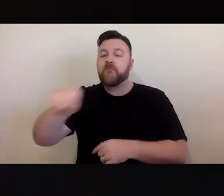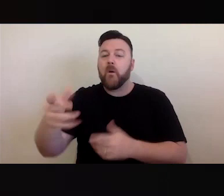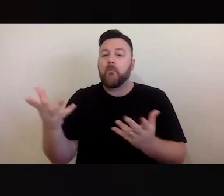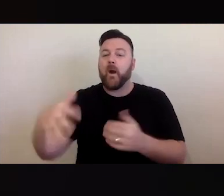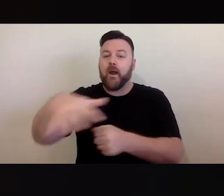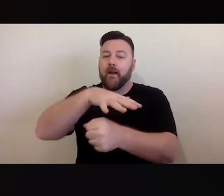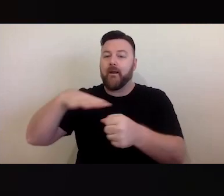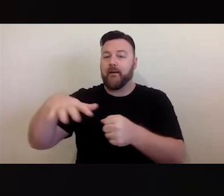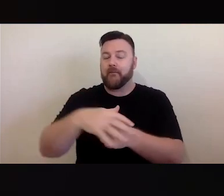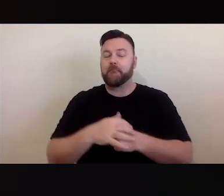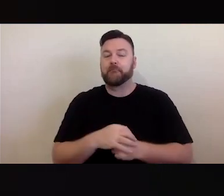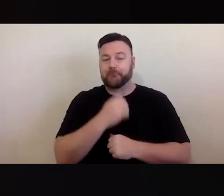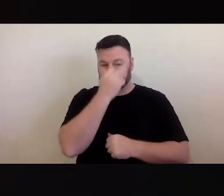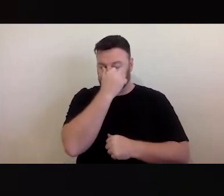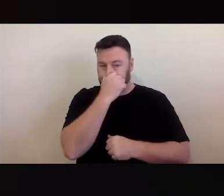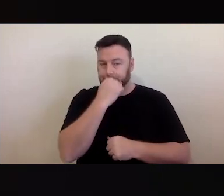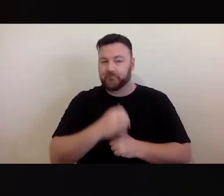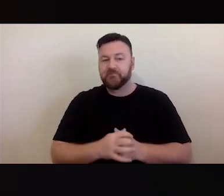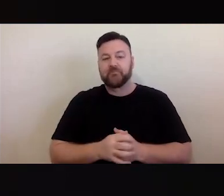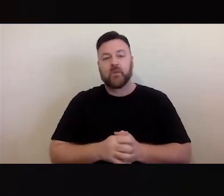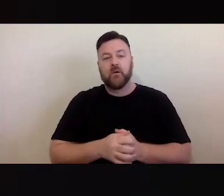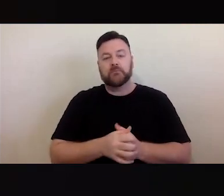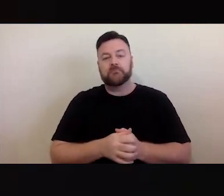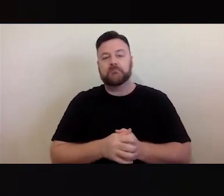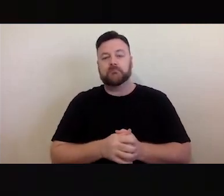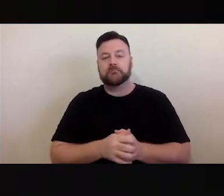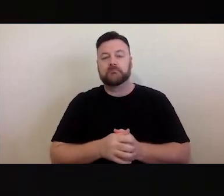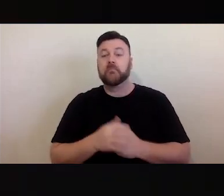can find at the bottom of your screen. Currently on screen there is